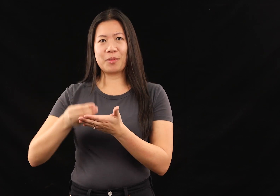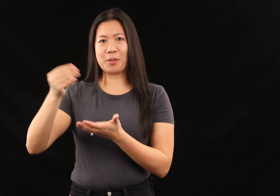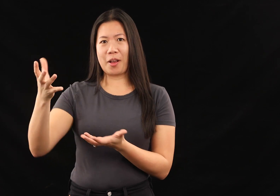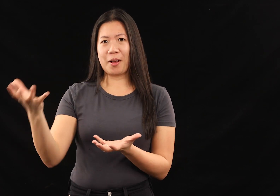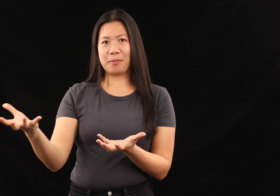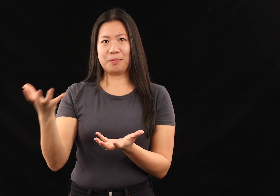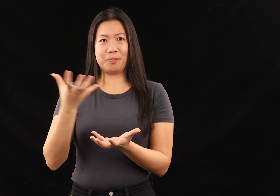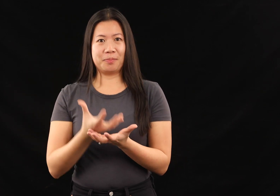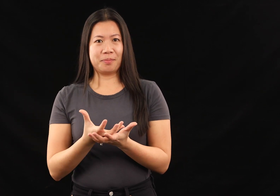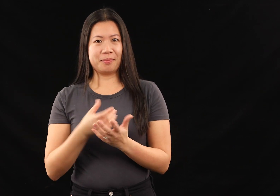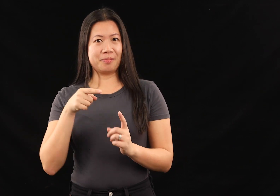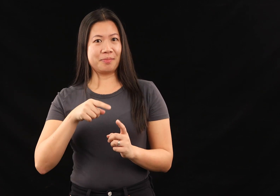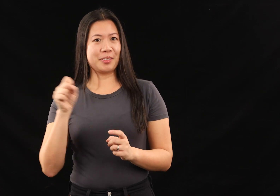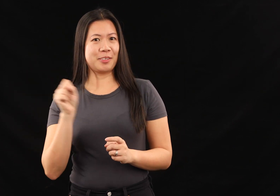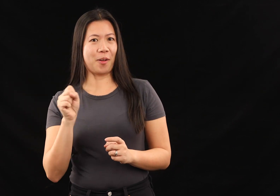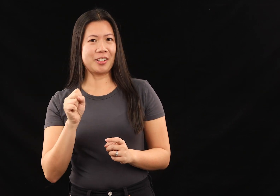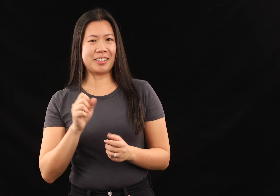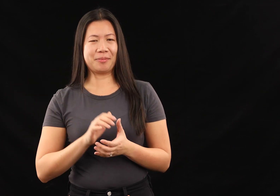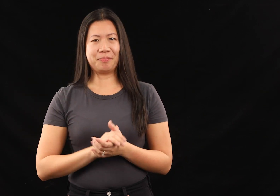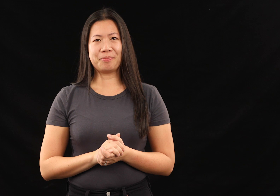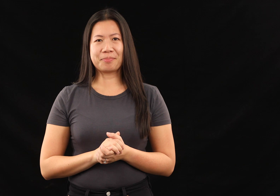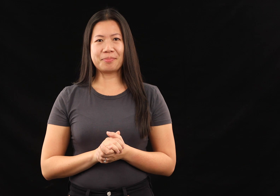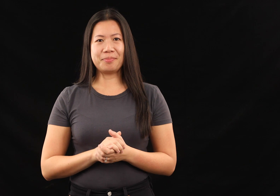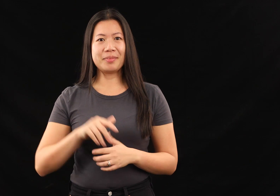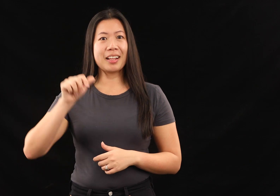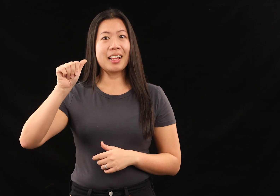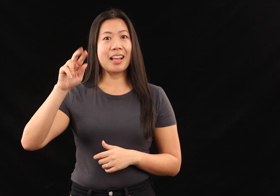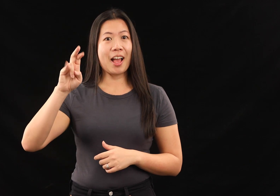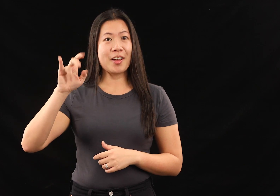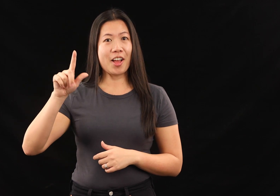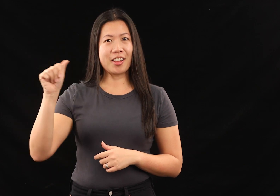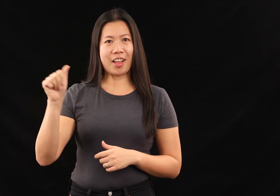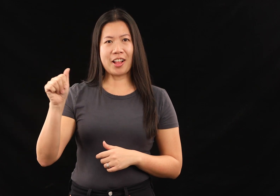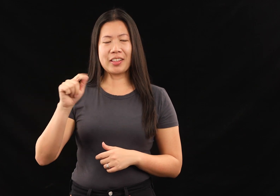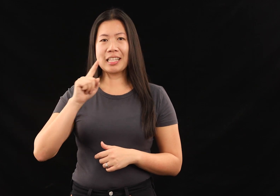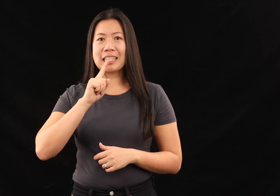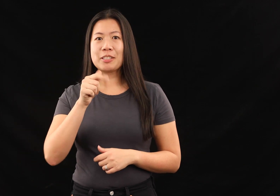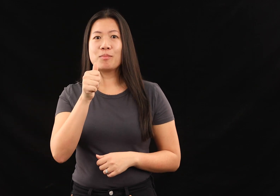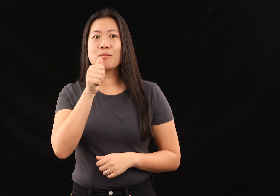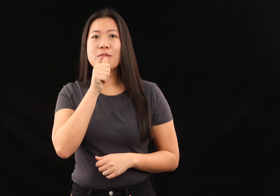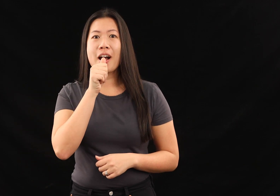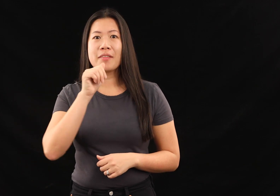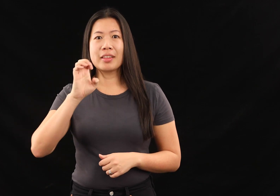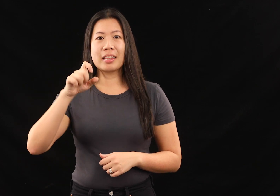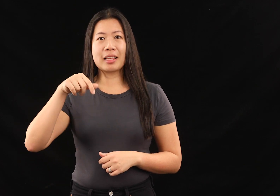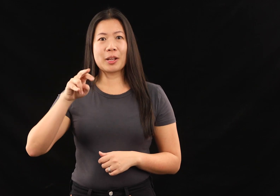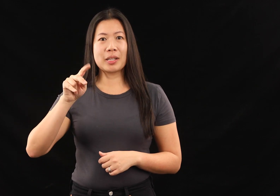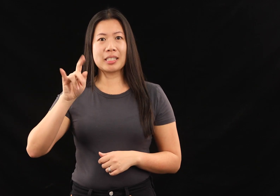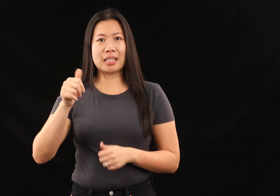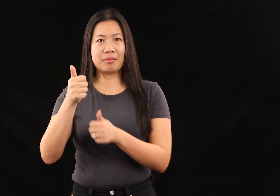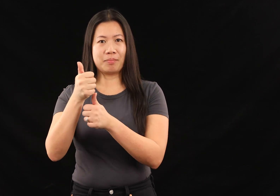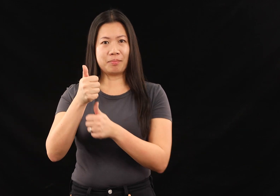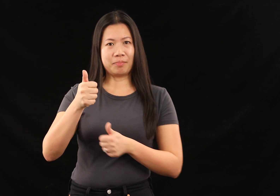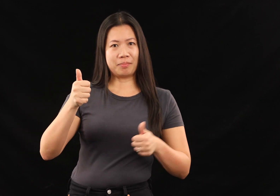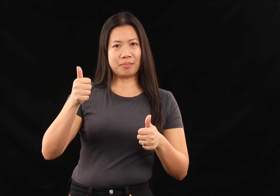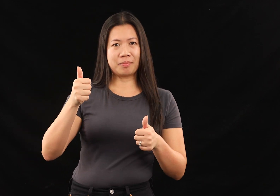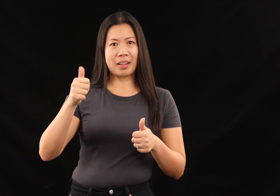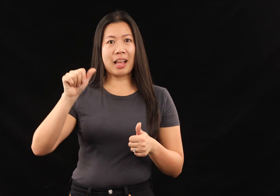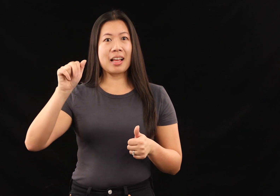has acquired the majority controlling interest in our company. Ariel Alternatives is the private equity subsidiary